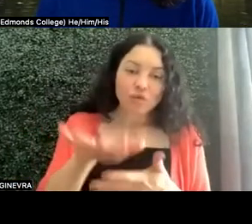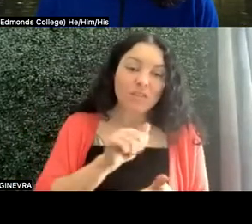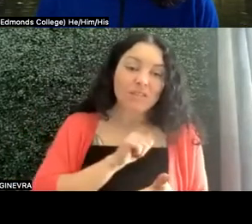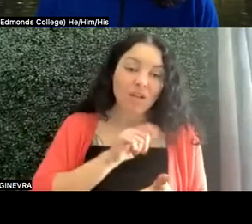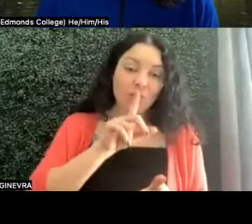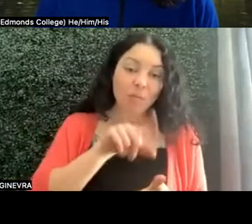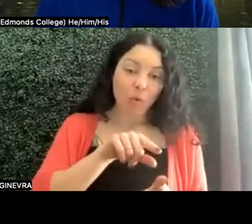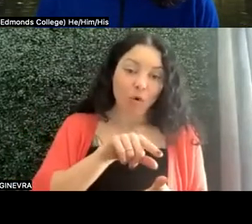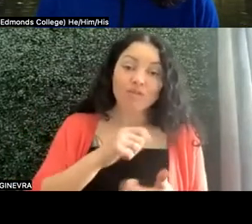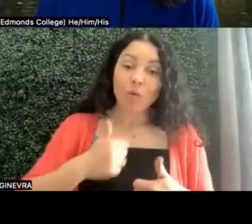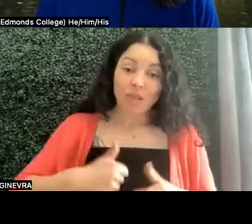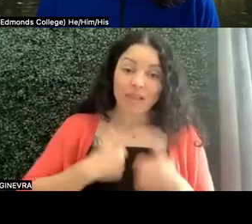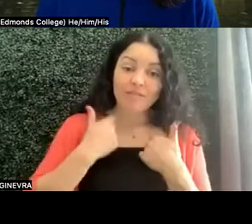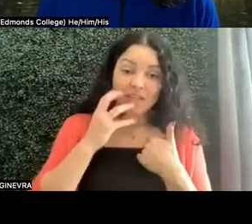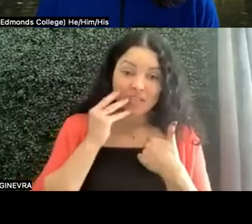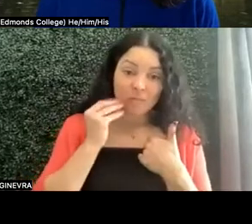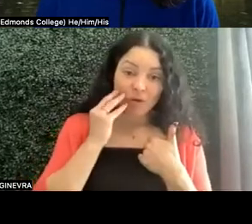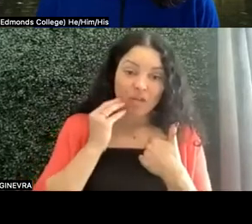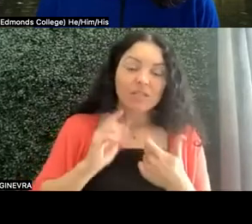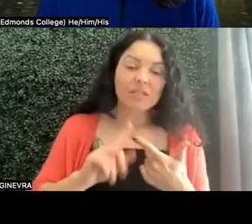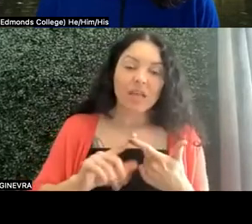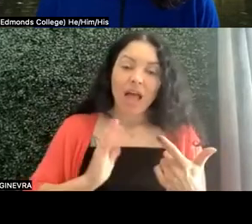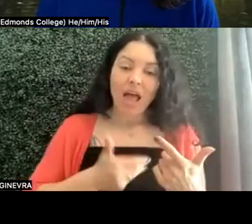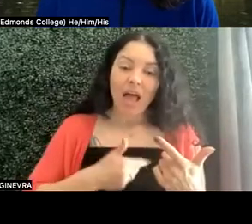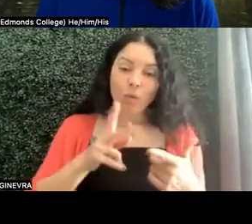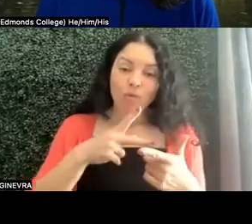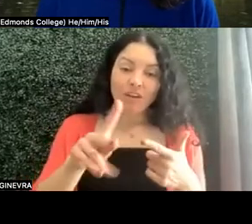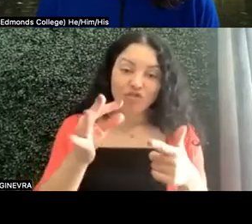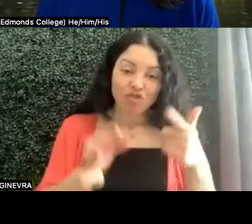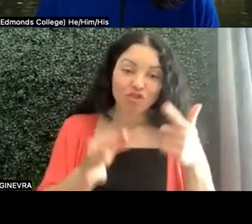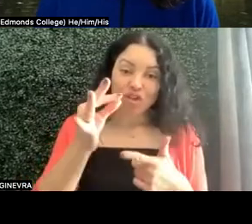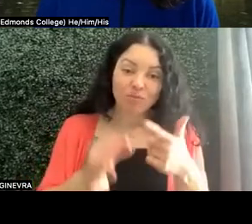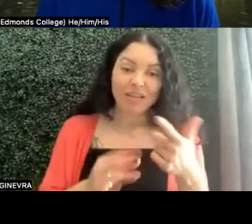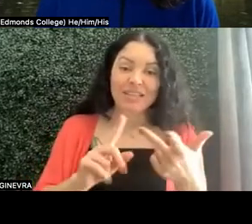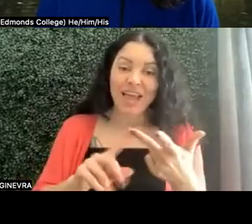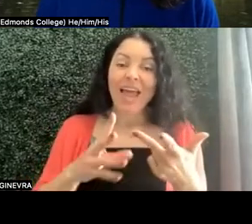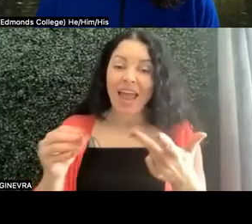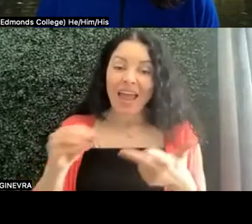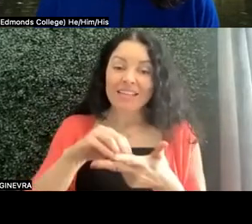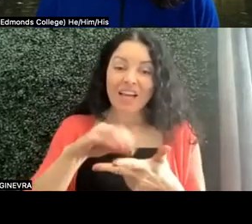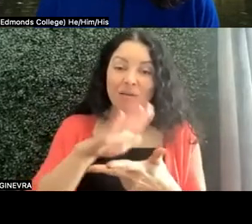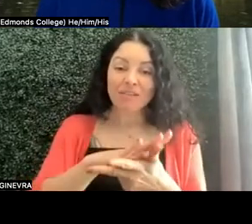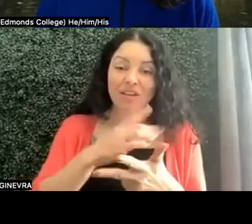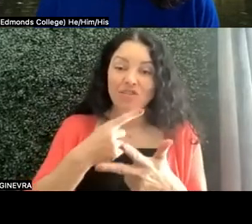lived life experience, our professional judgment, and documentation from an expert.